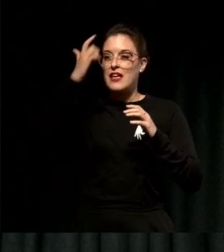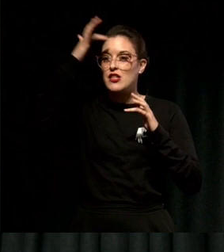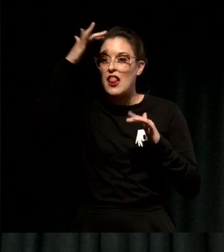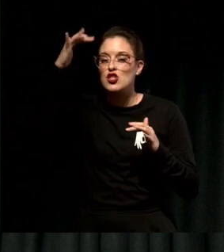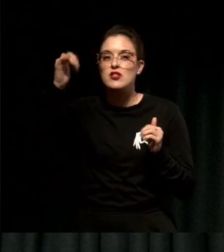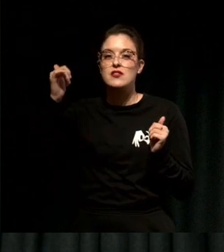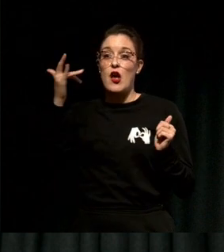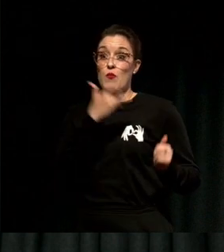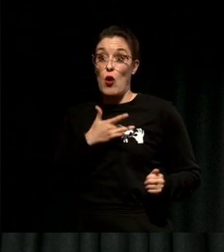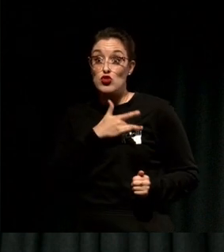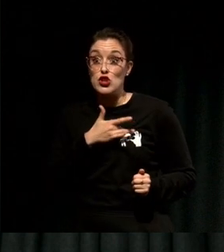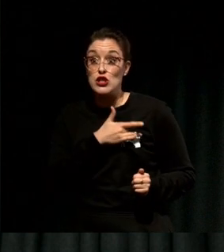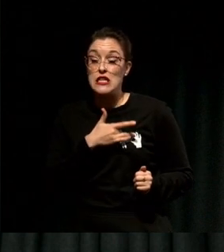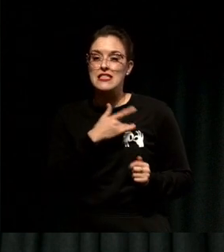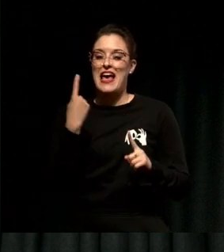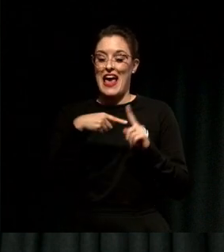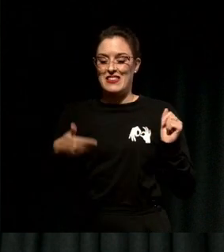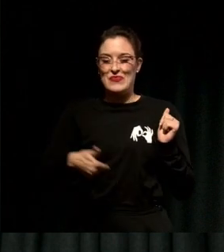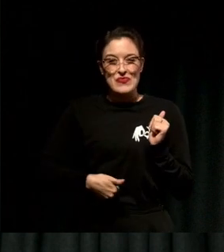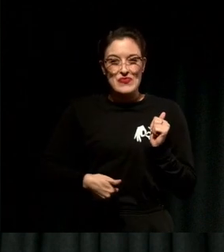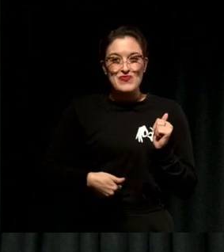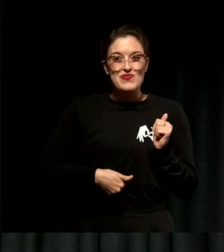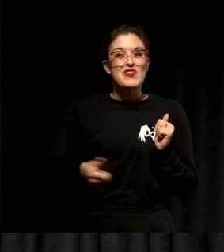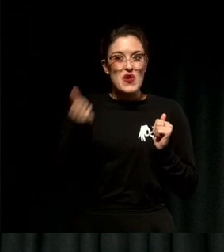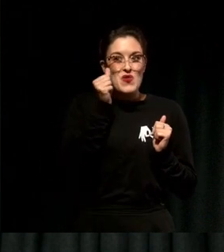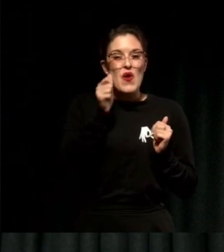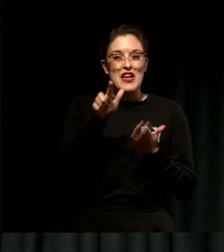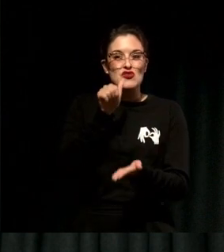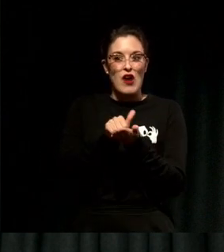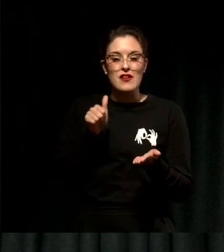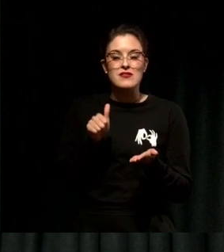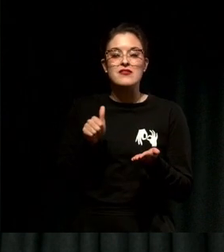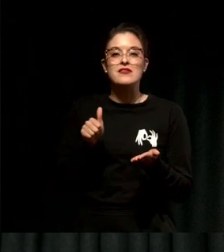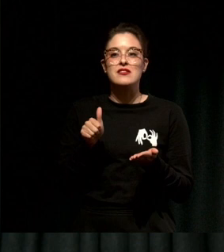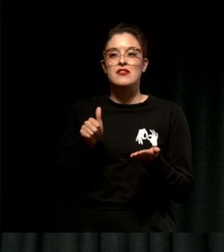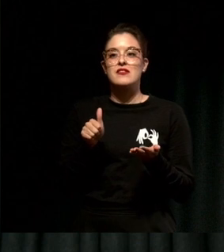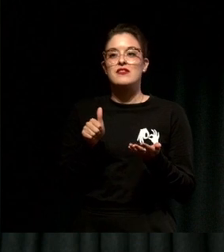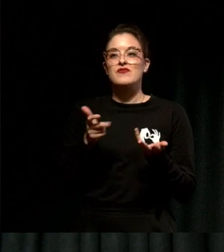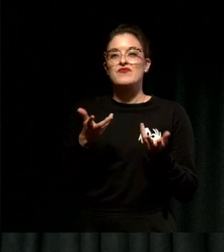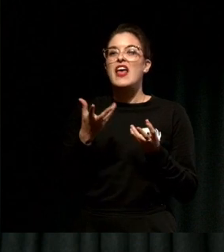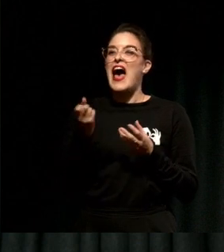the intelligence that we often don't listen to from our body, which is called BQ, a bodily quotient.